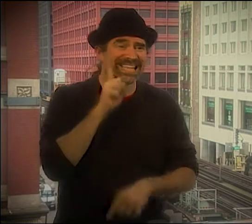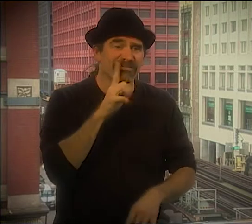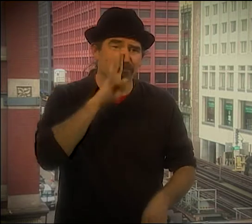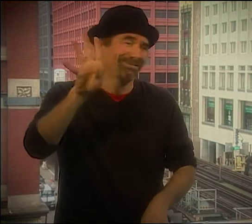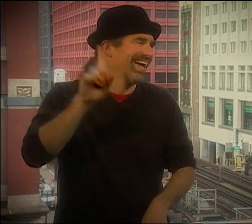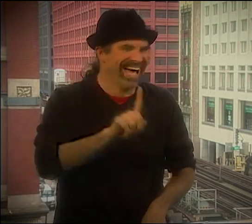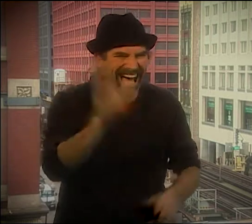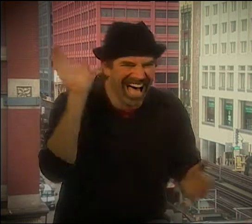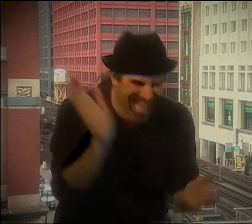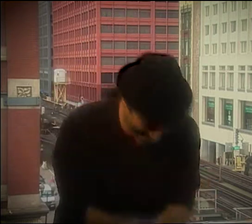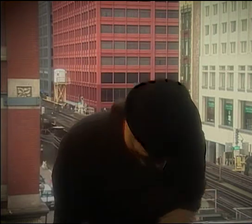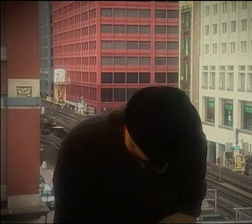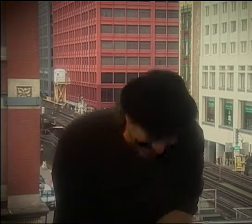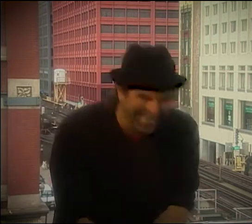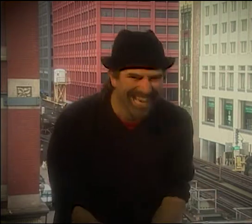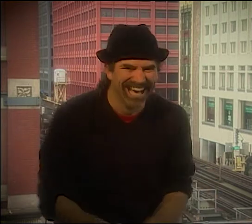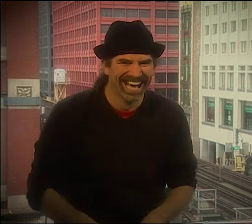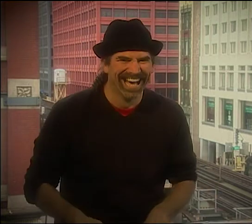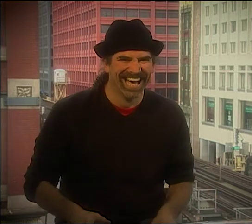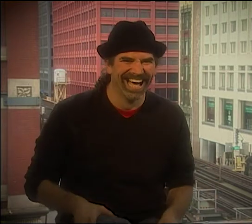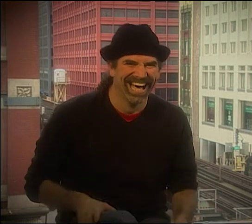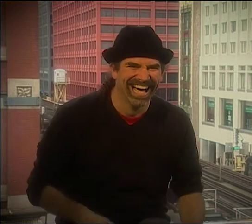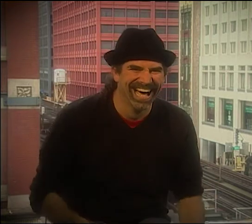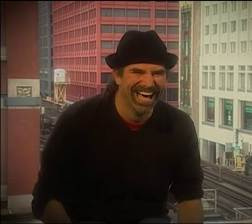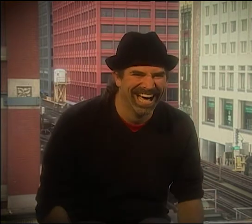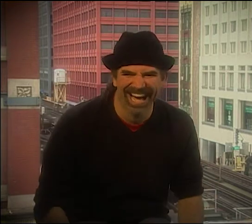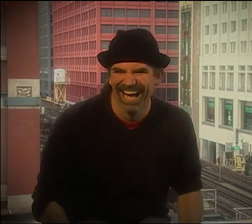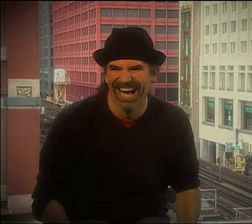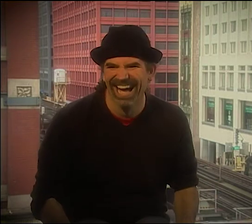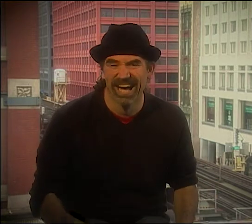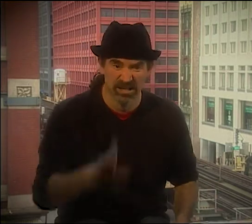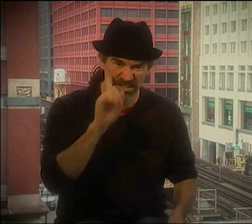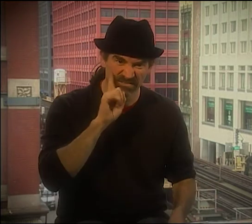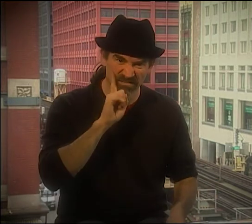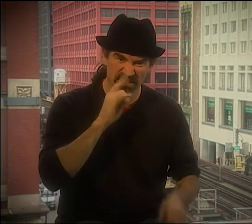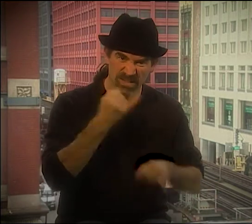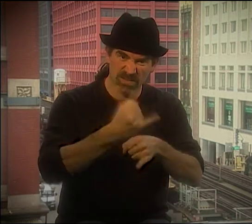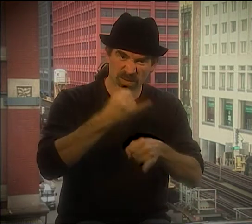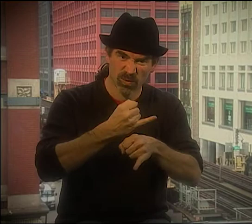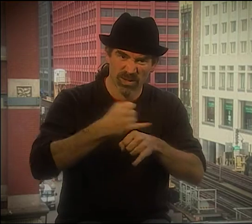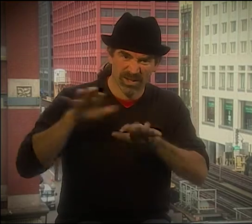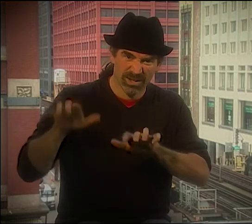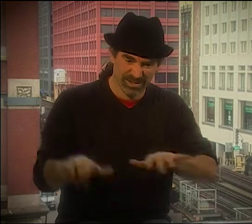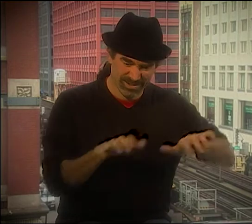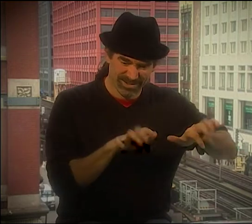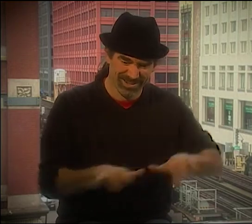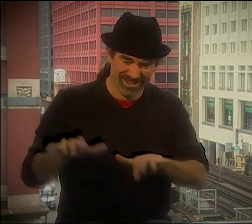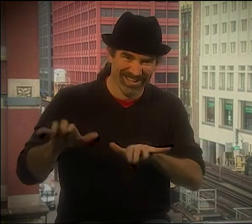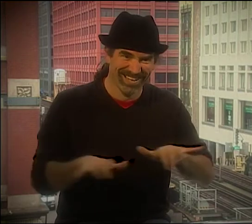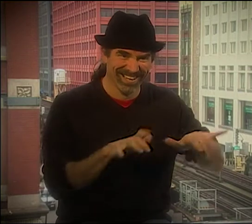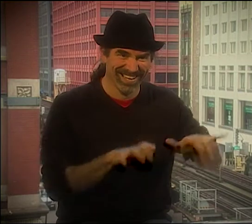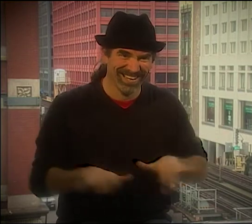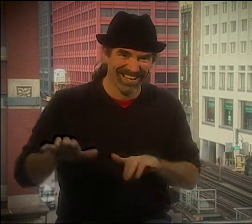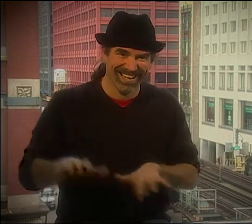ANYBODY WITH A HORN WHO'S DOING IT MEANS IT MUST BE AN EMERGENCY, YOU KNOW. PEOPLE HAVE TO PAY ATTENTION AND LISTEN.